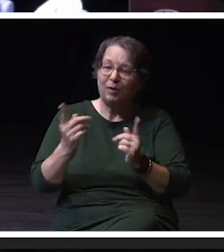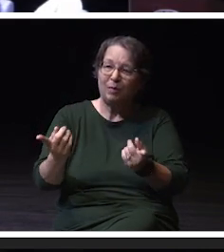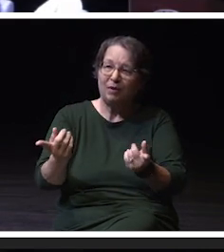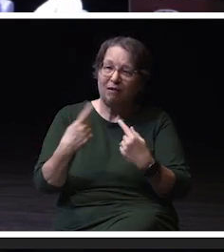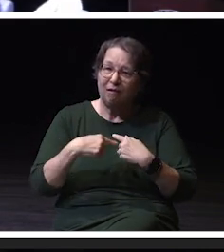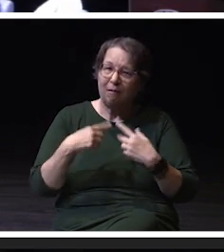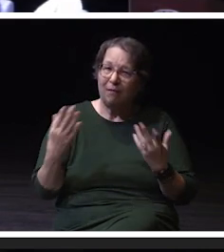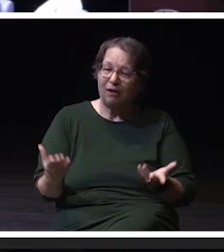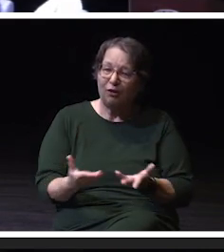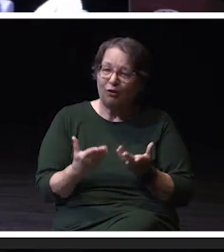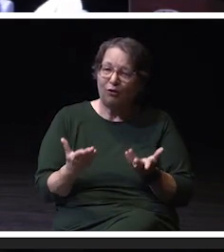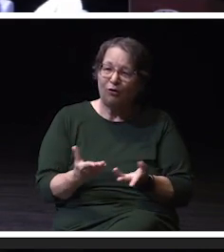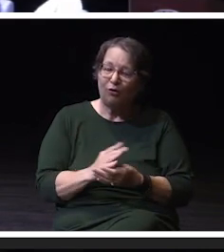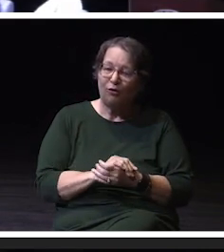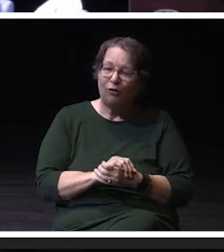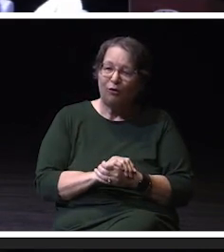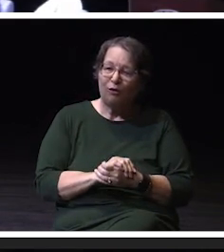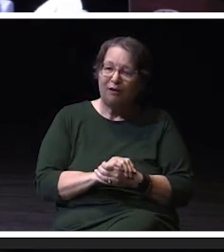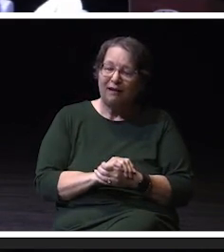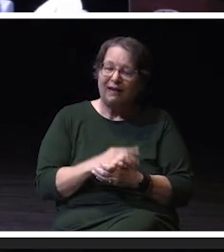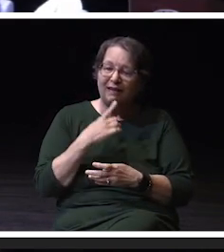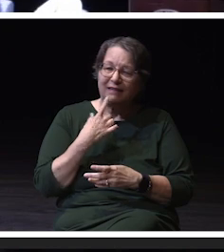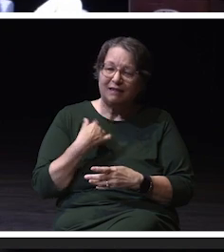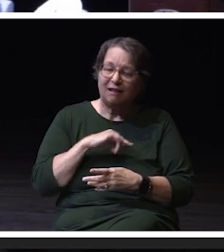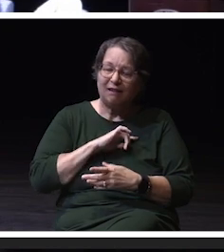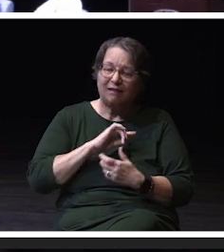and kind of talk to us about how we we handle